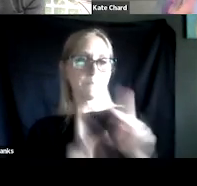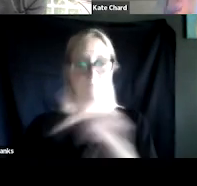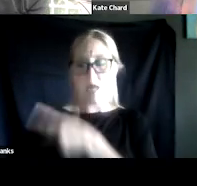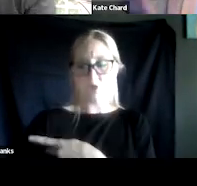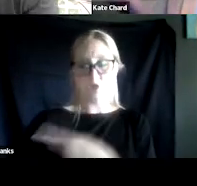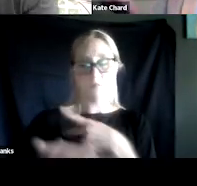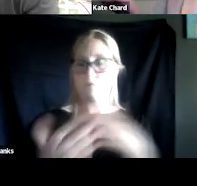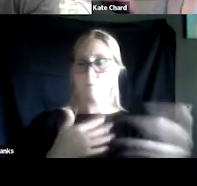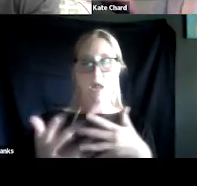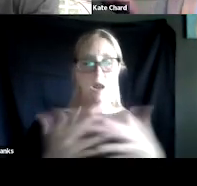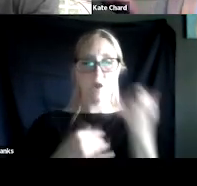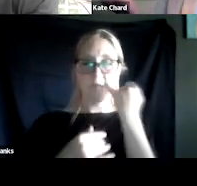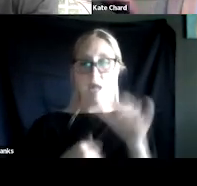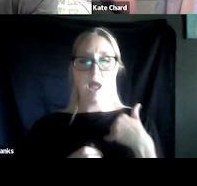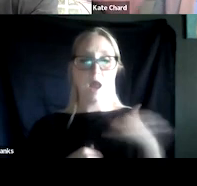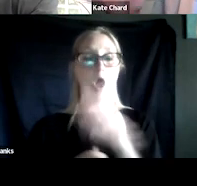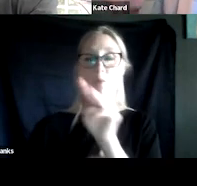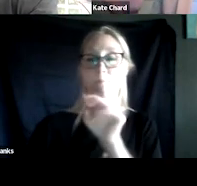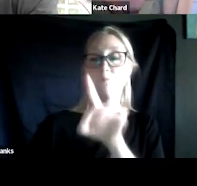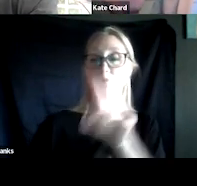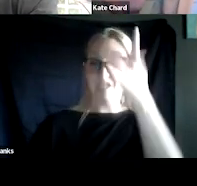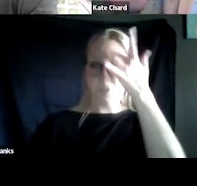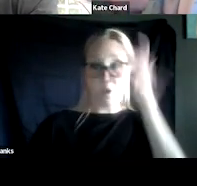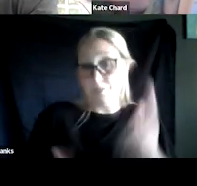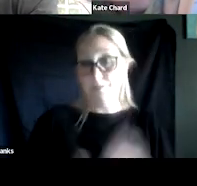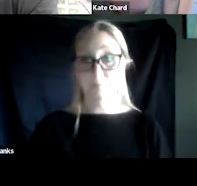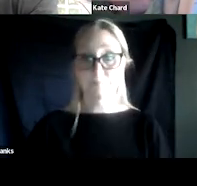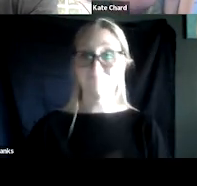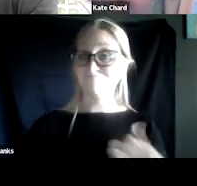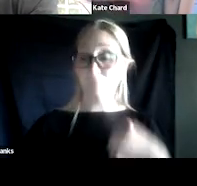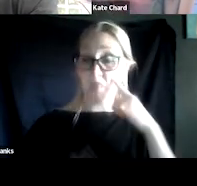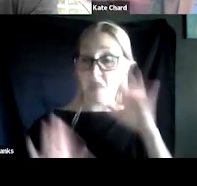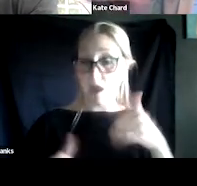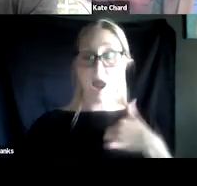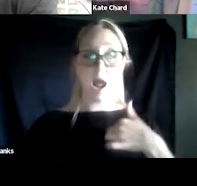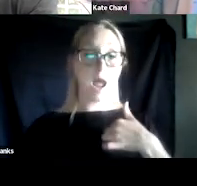And we never questioned it, did we? I was like, I'm a PTSD expert, I'm not an SUD expert.